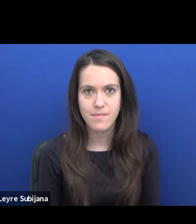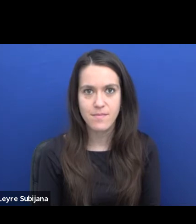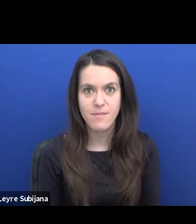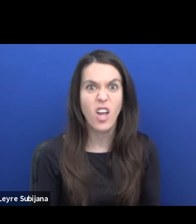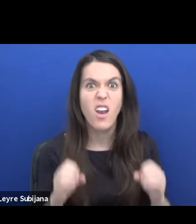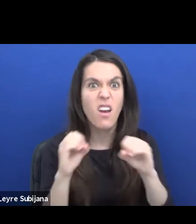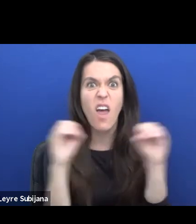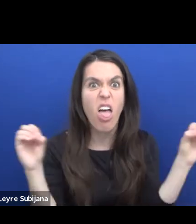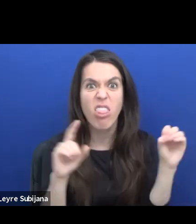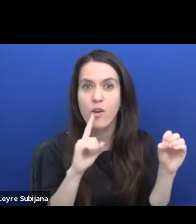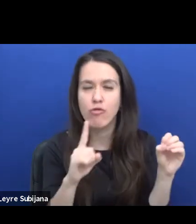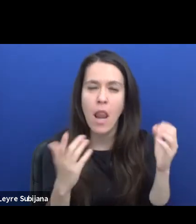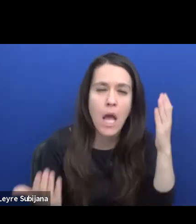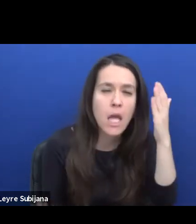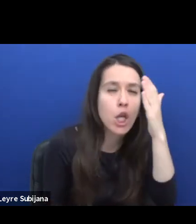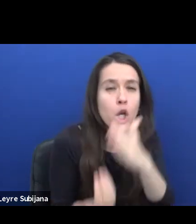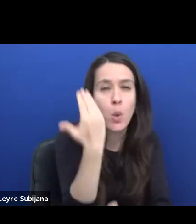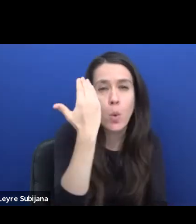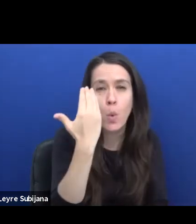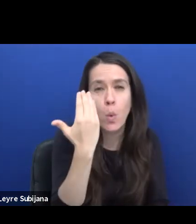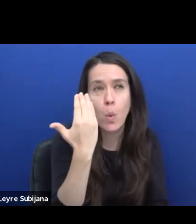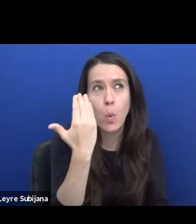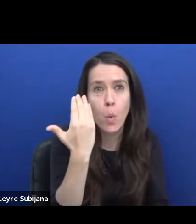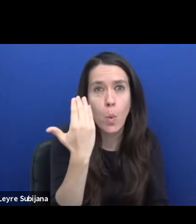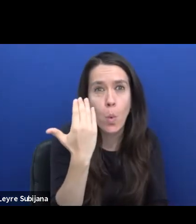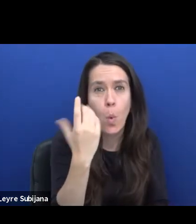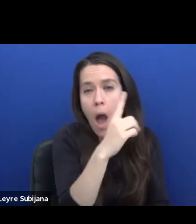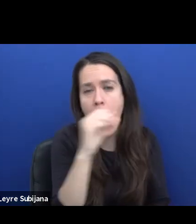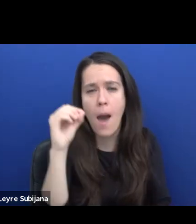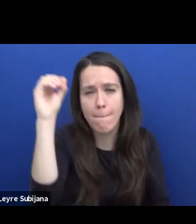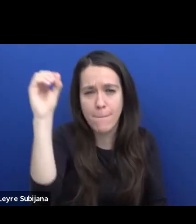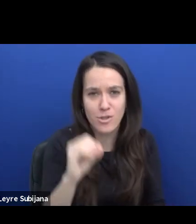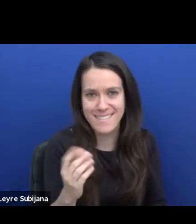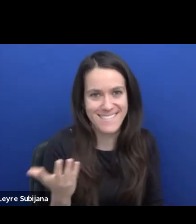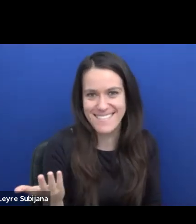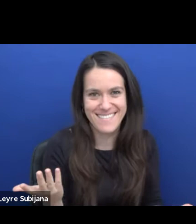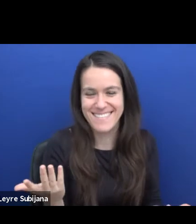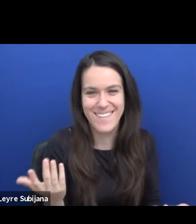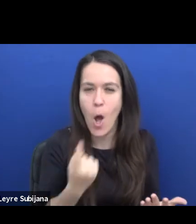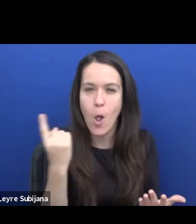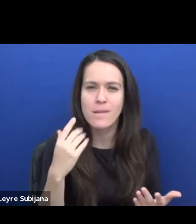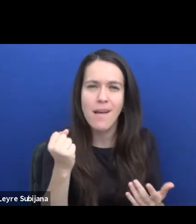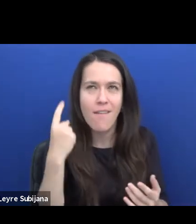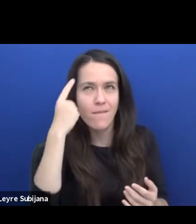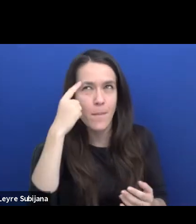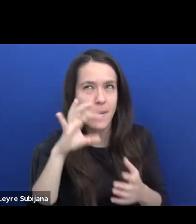There's always some kind of relations that you can start on with